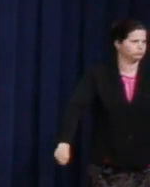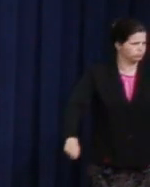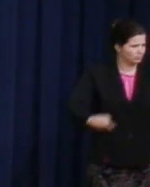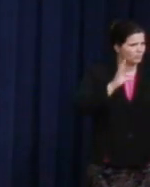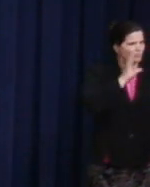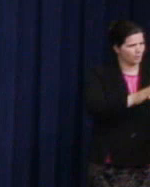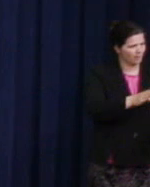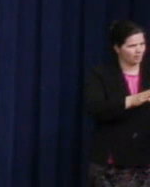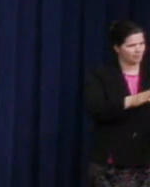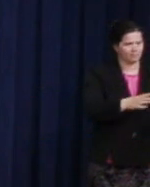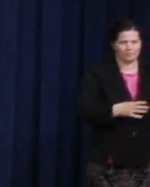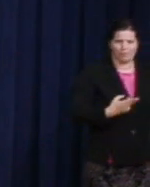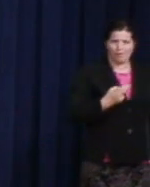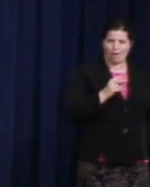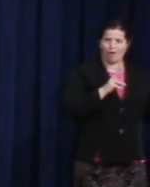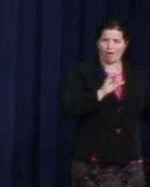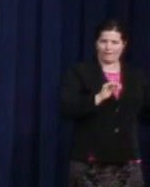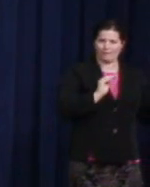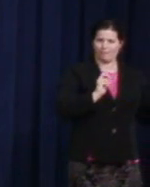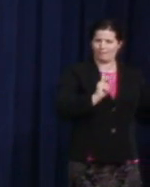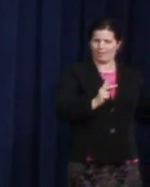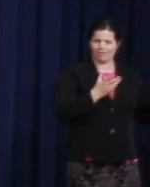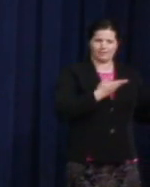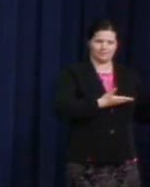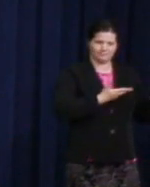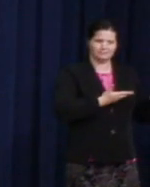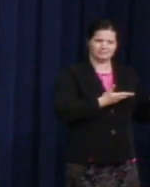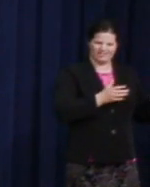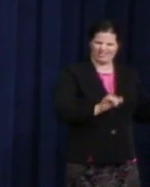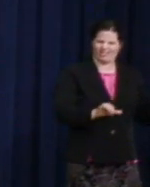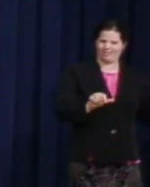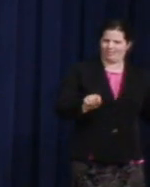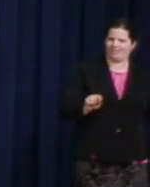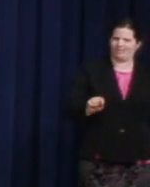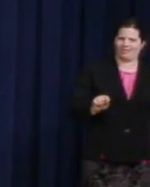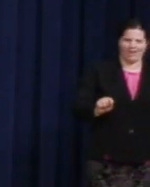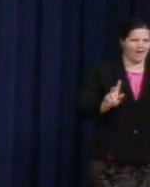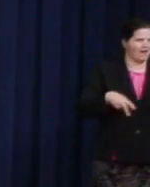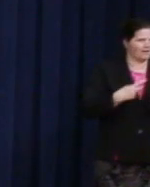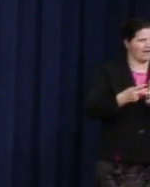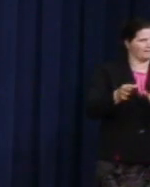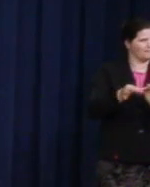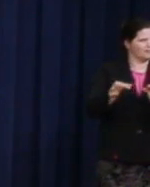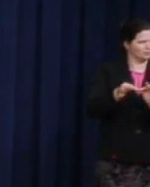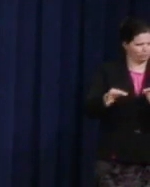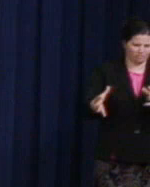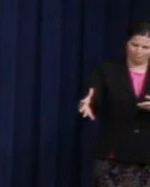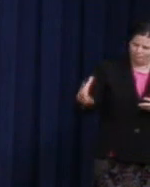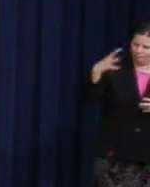Harvey Milk was inspired by words like these and